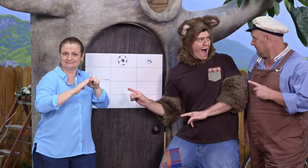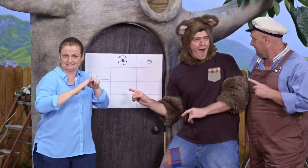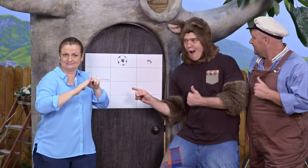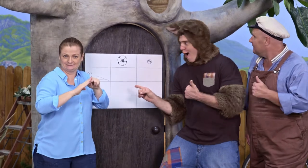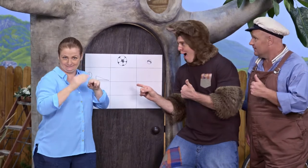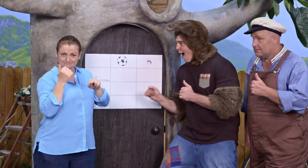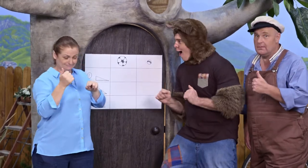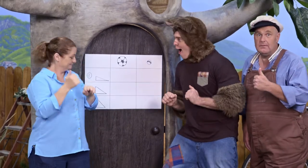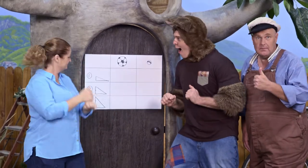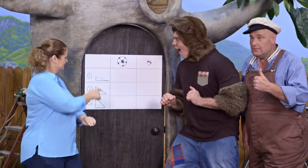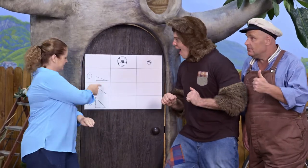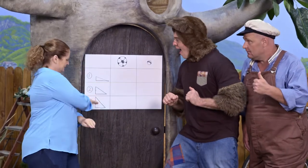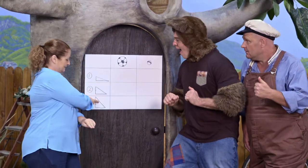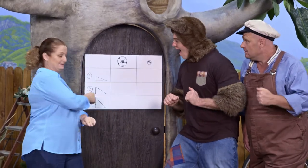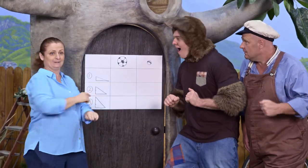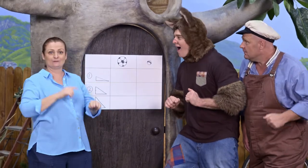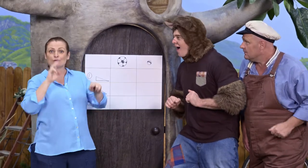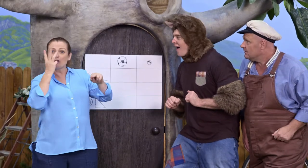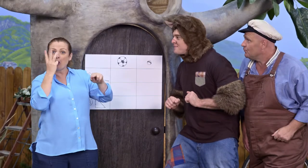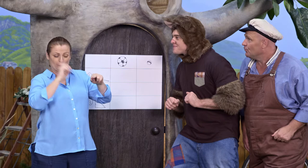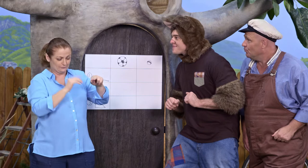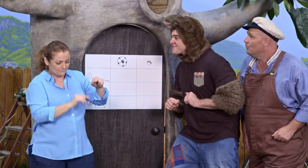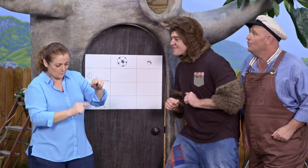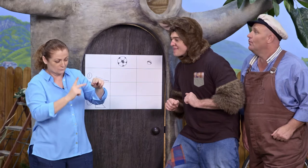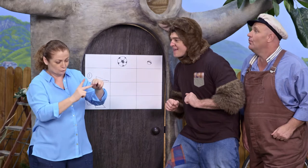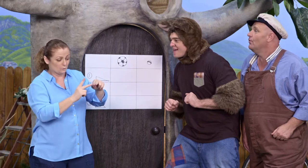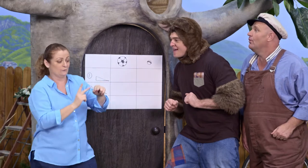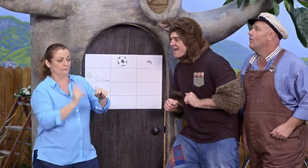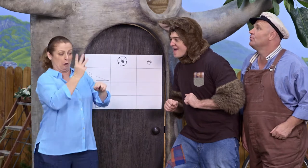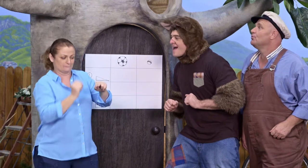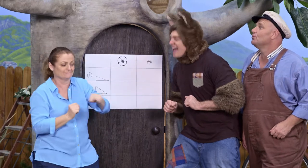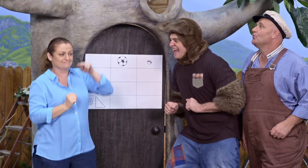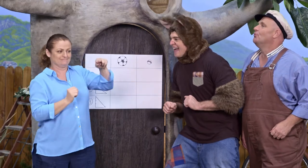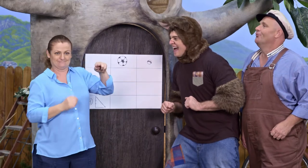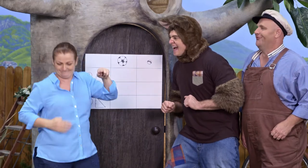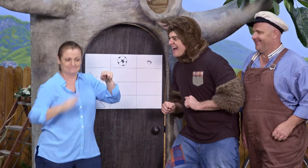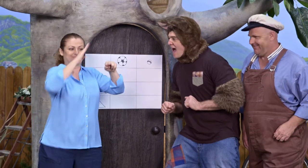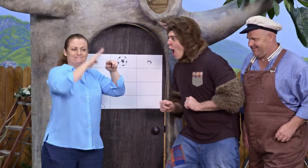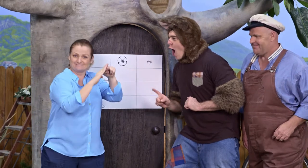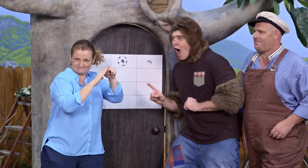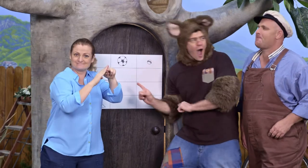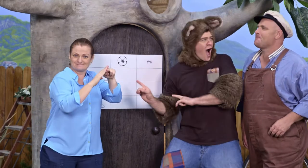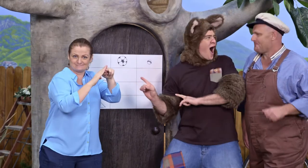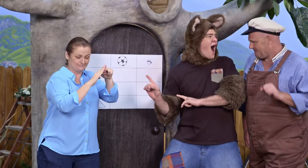After that, the third rung. OK? Mm-hm. Oh!